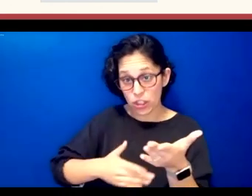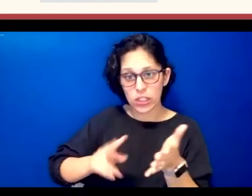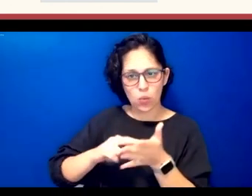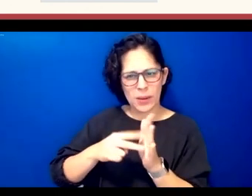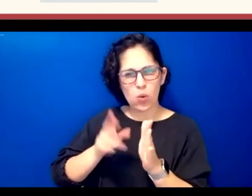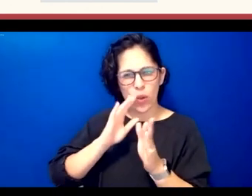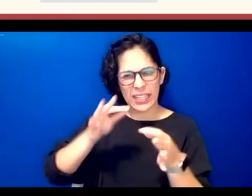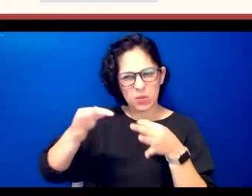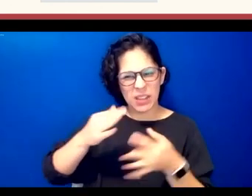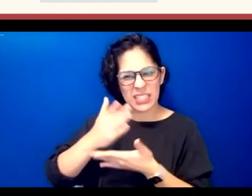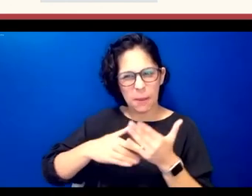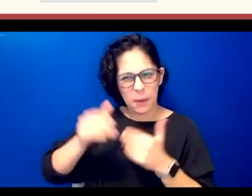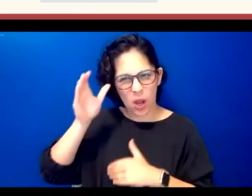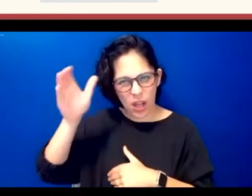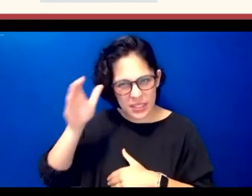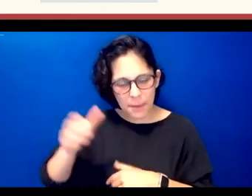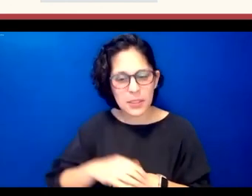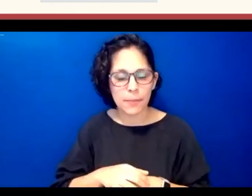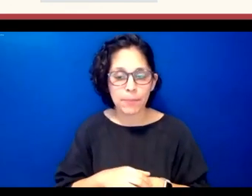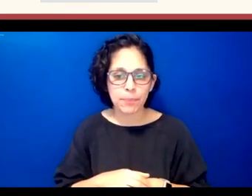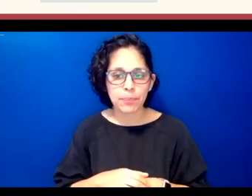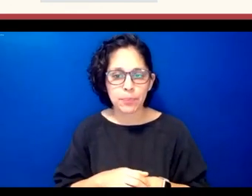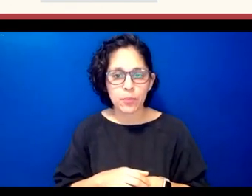some of the concepts so this is the use of section is where you have more but direct